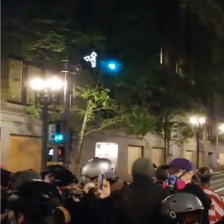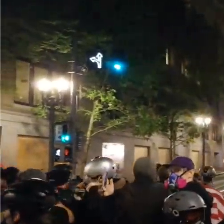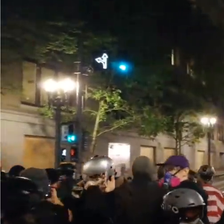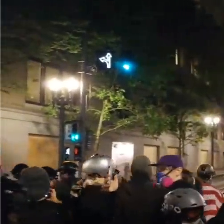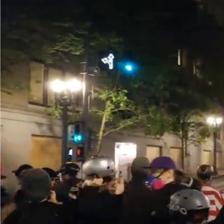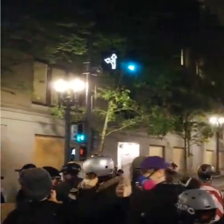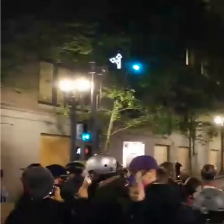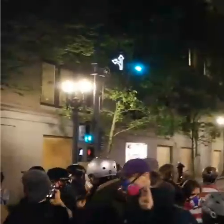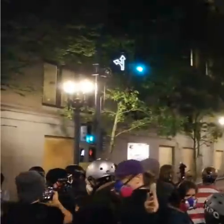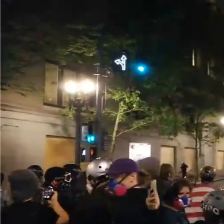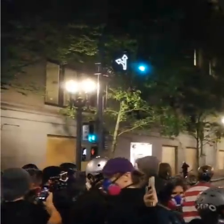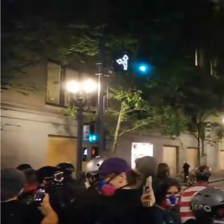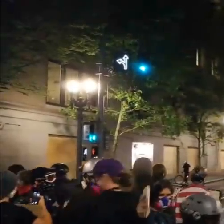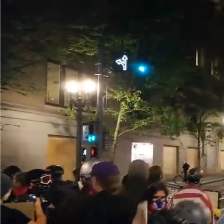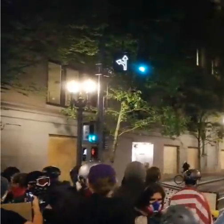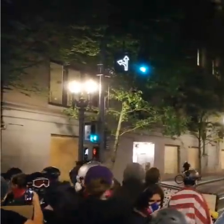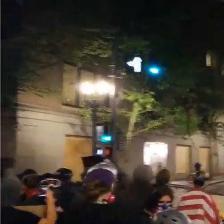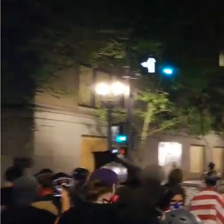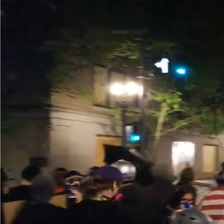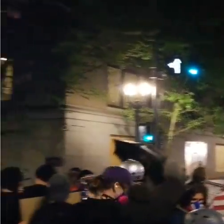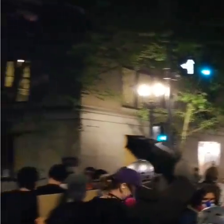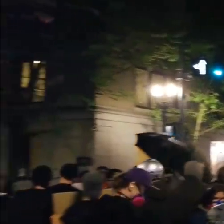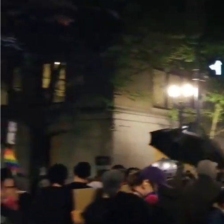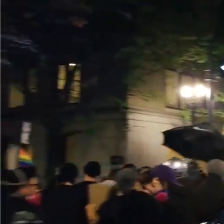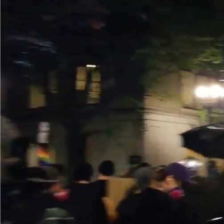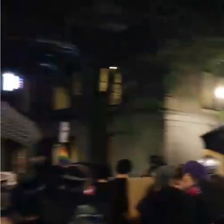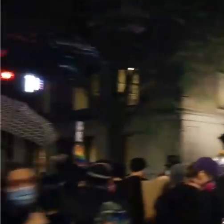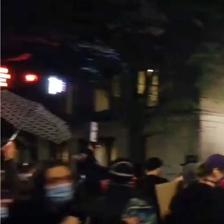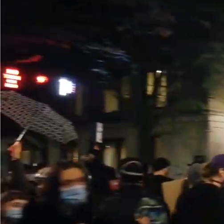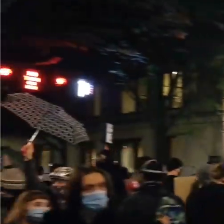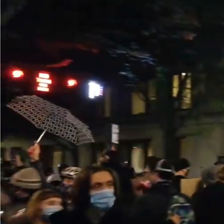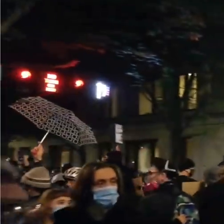They're just reorganizing themselves. So you see the umbrella is there?